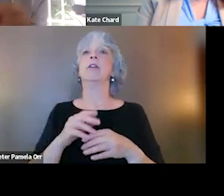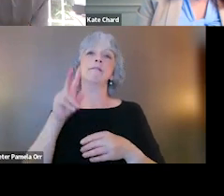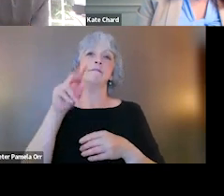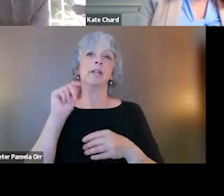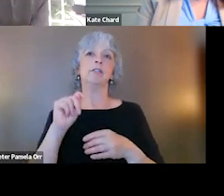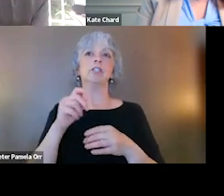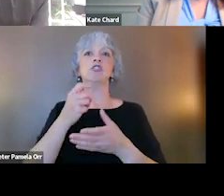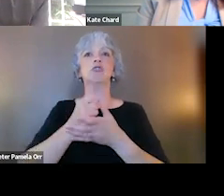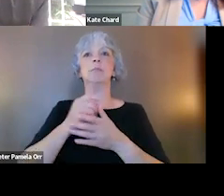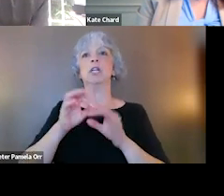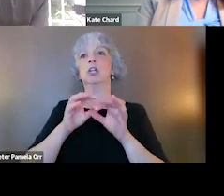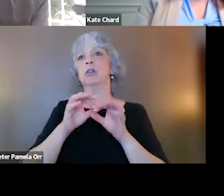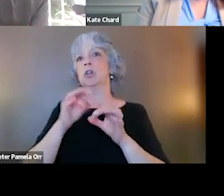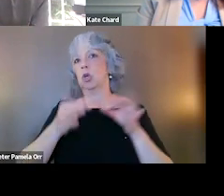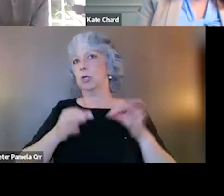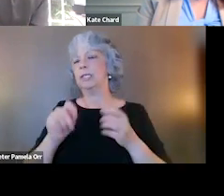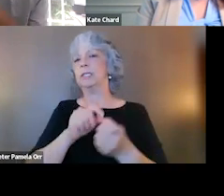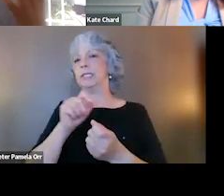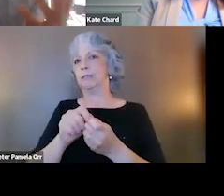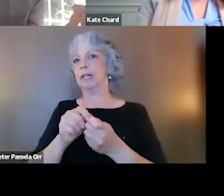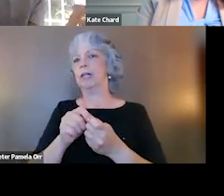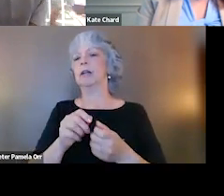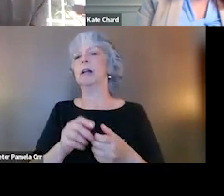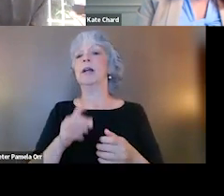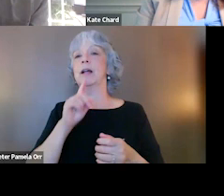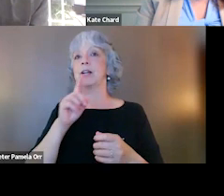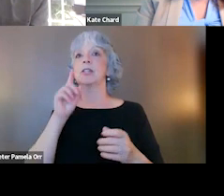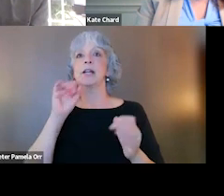sub-organization of All Rise, actually identify mentor courts in the community